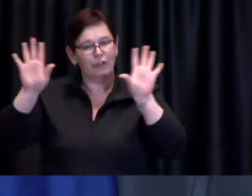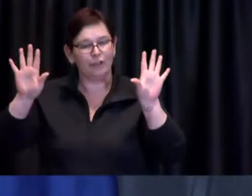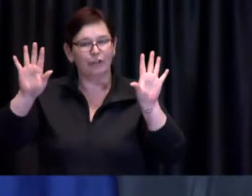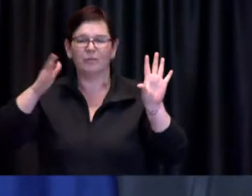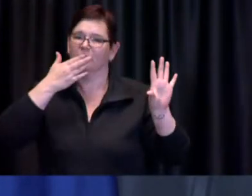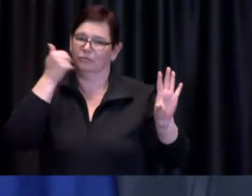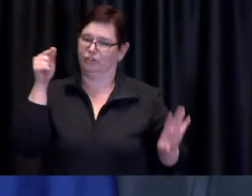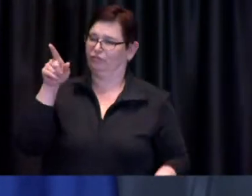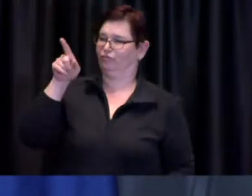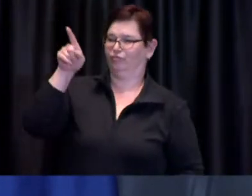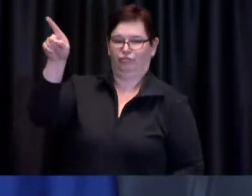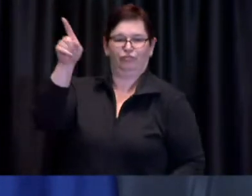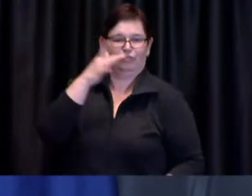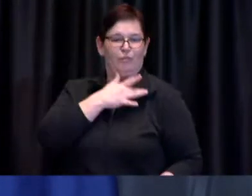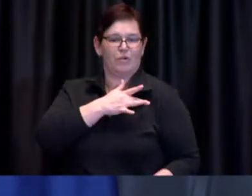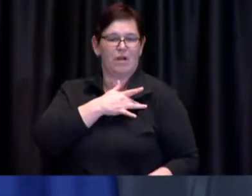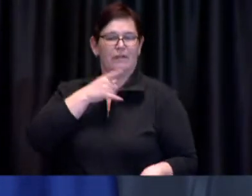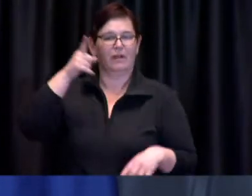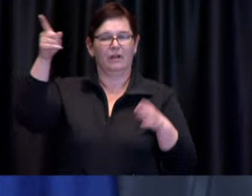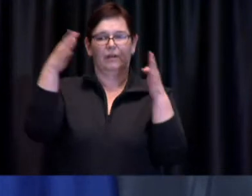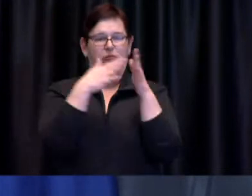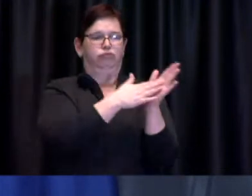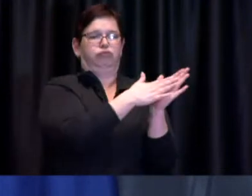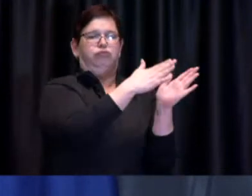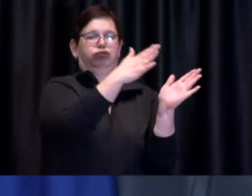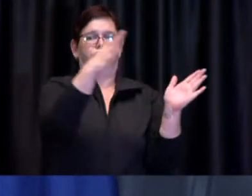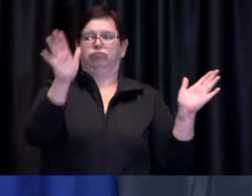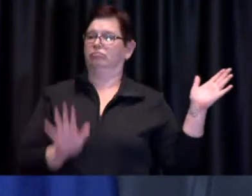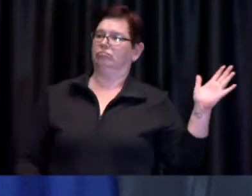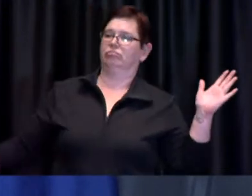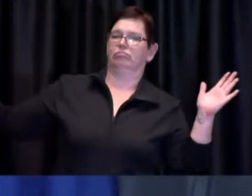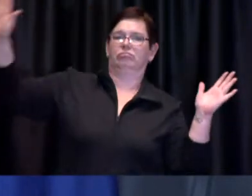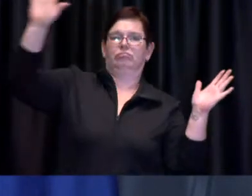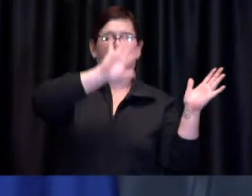you can go down the list as we would do many times when we look at advertisements or checklists and